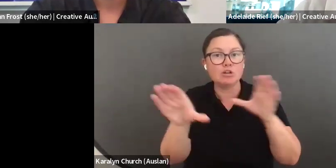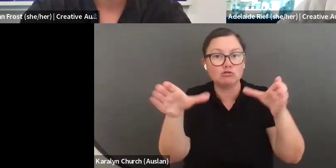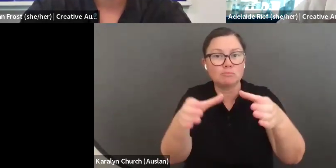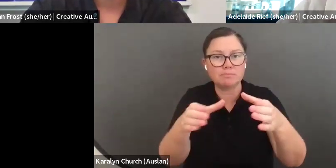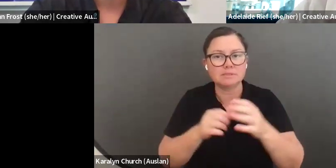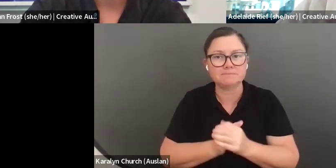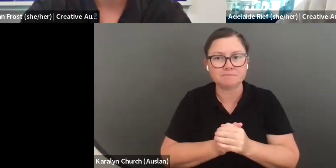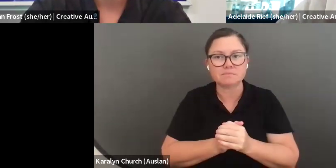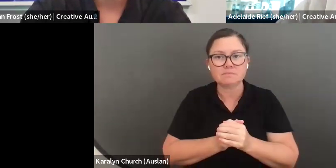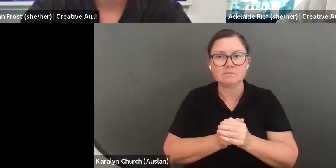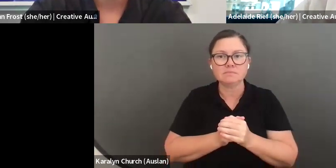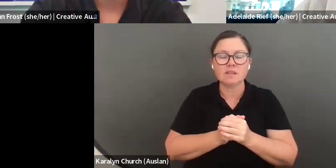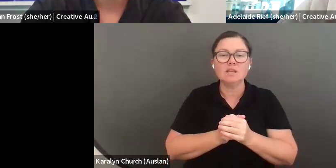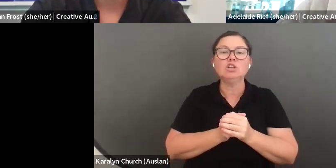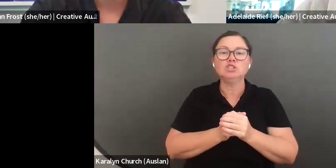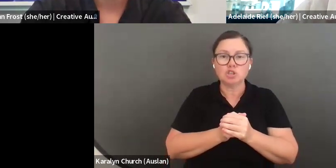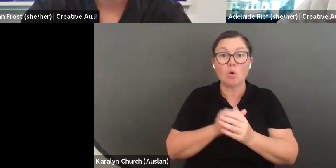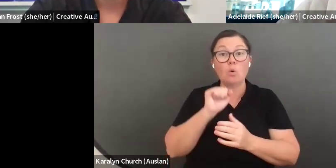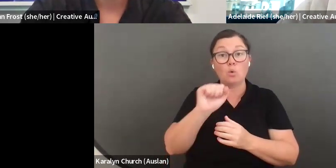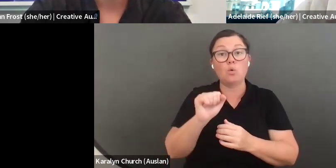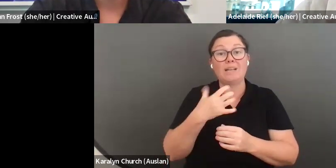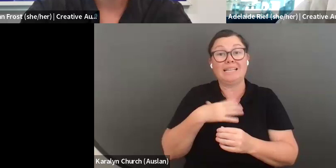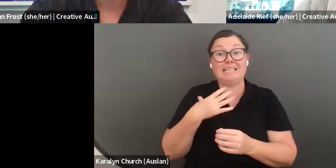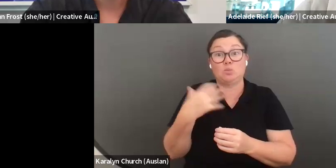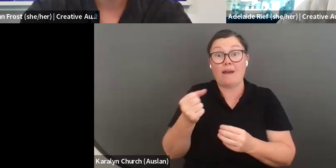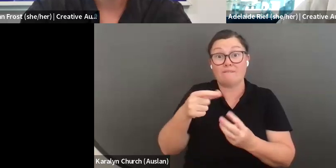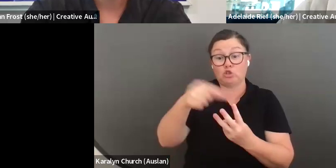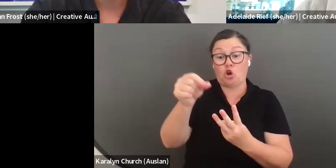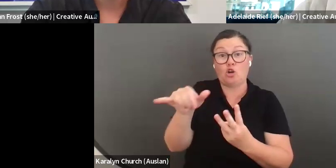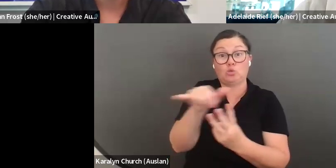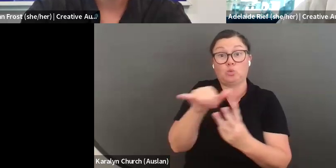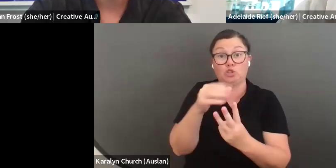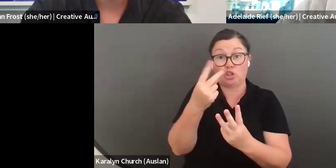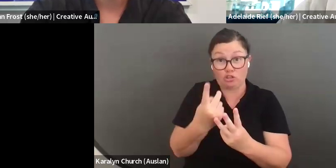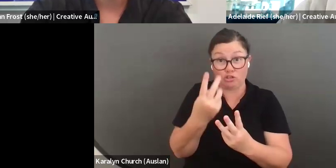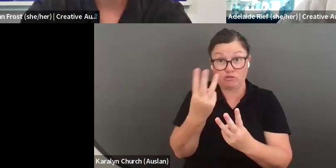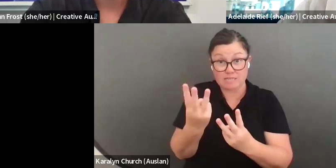of your leadership theme.